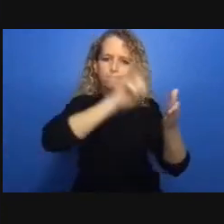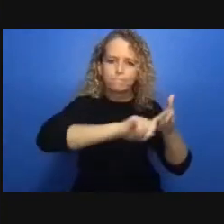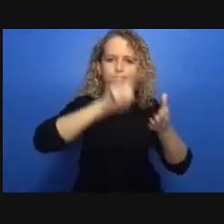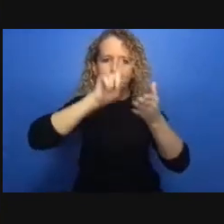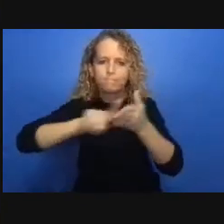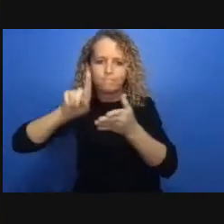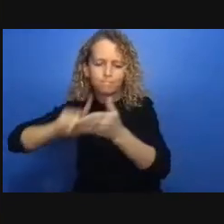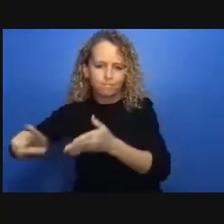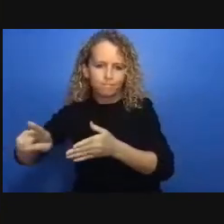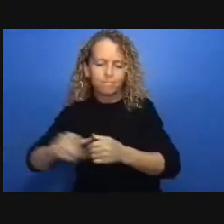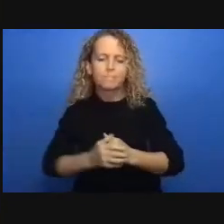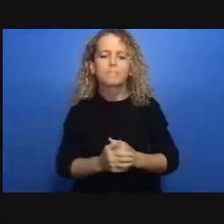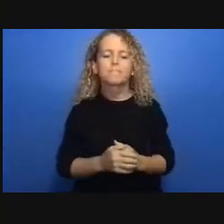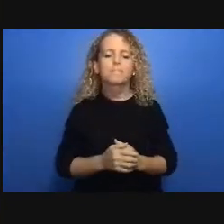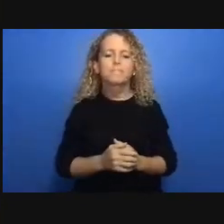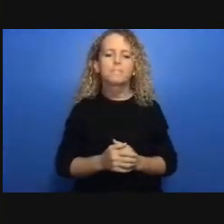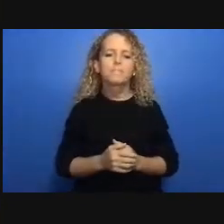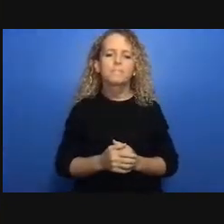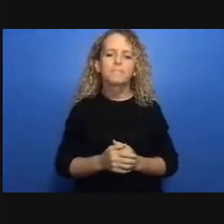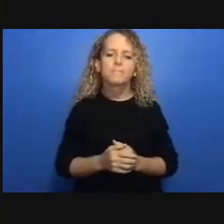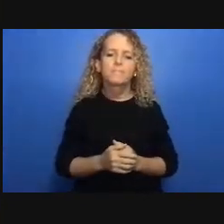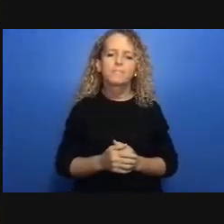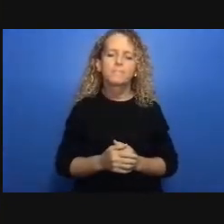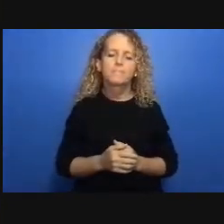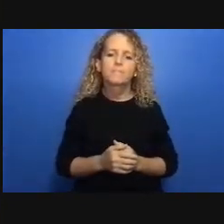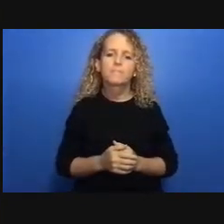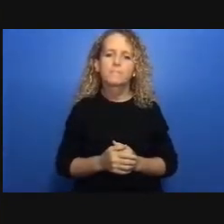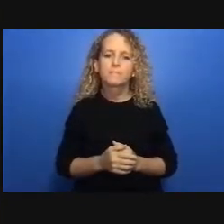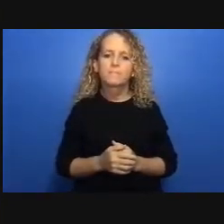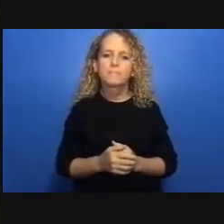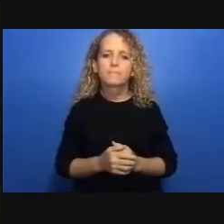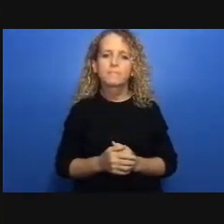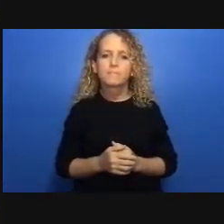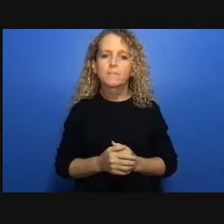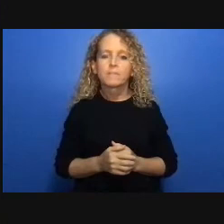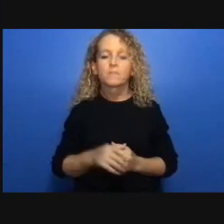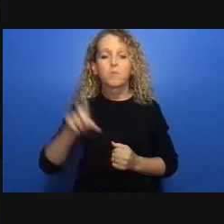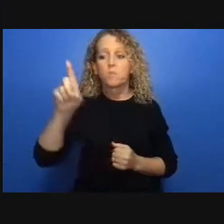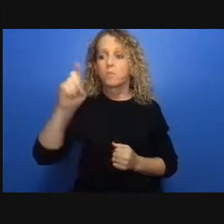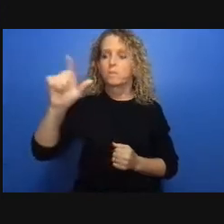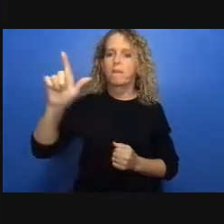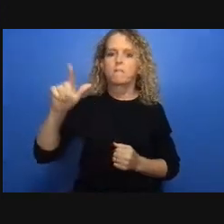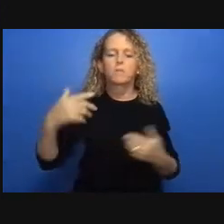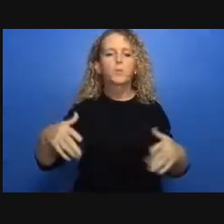dysfunctional regulatory bodies and court systems the three factor of support including housing